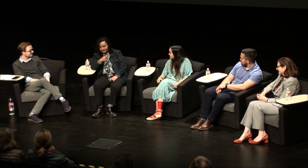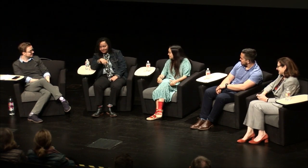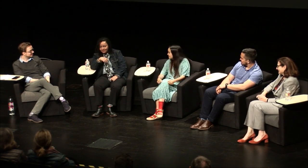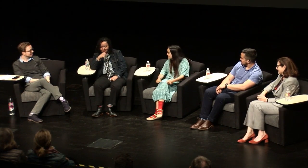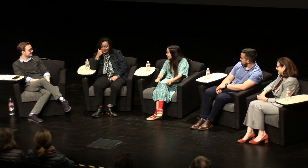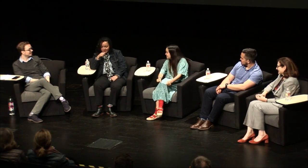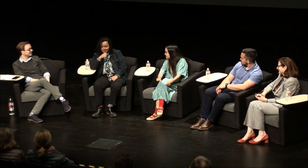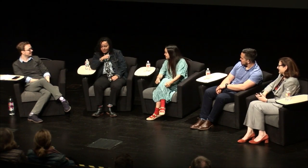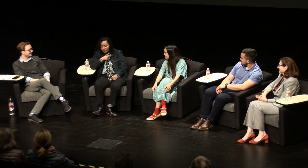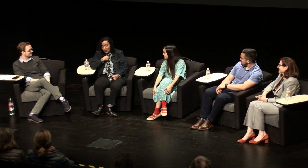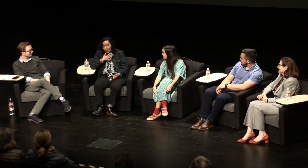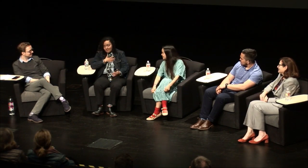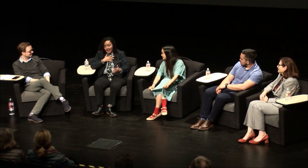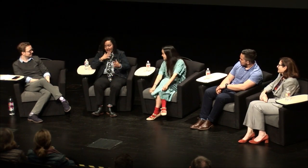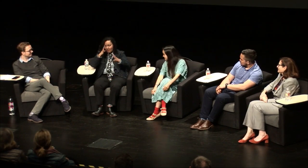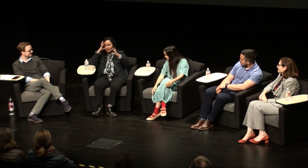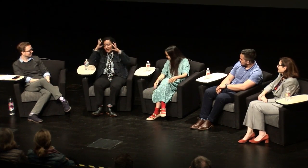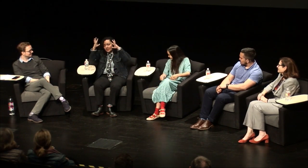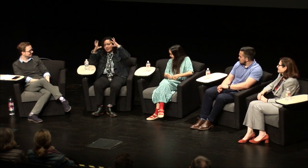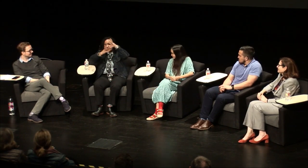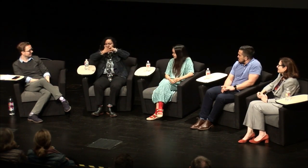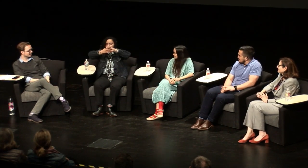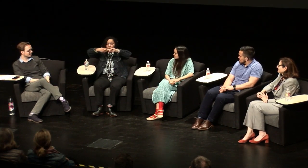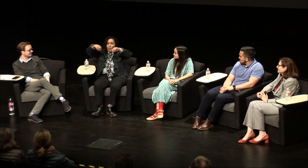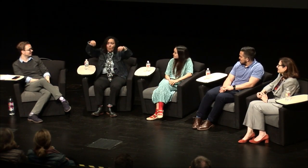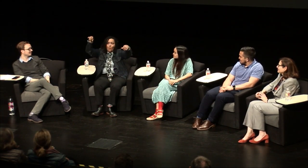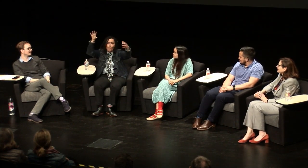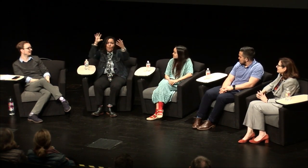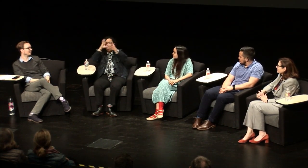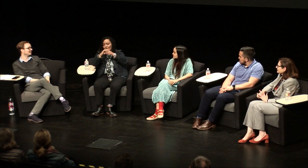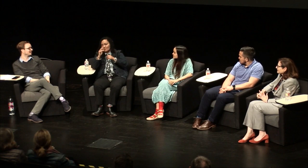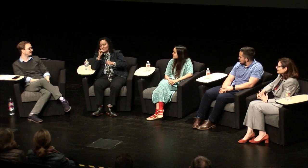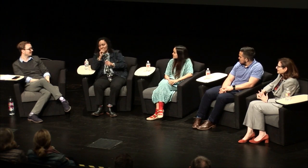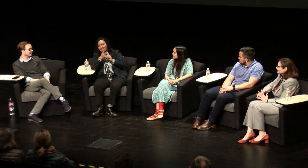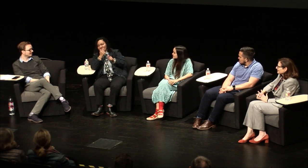know it's flashbacks of course of course, but he would have the most creative